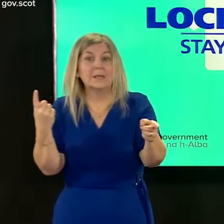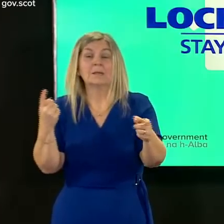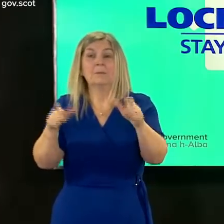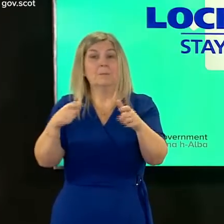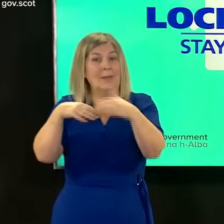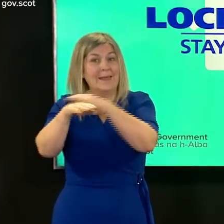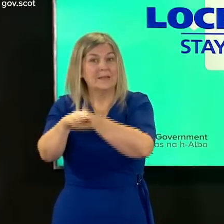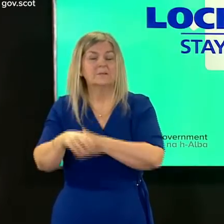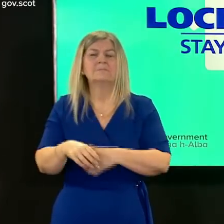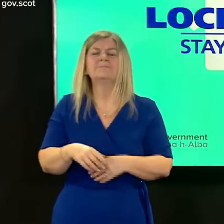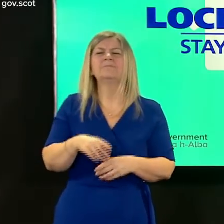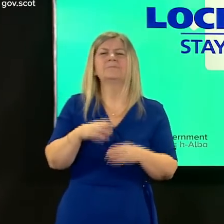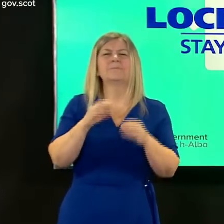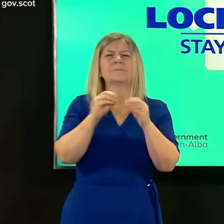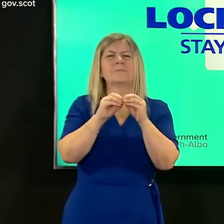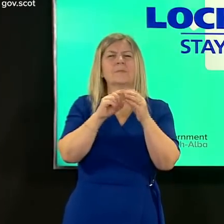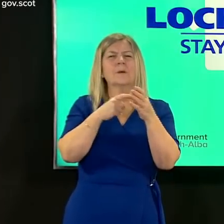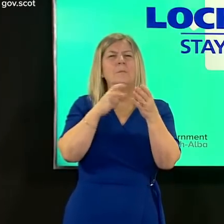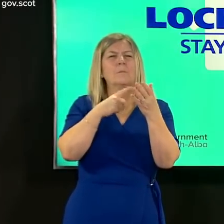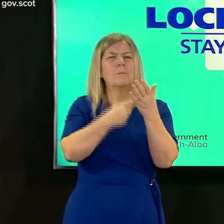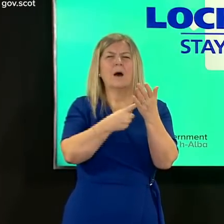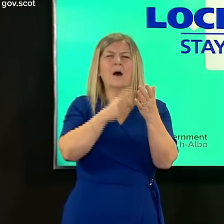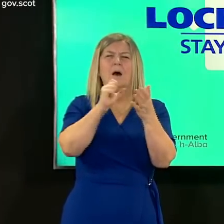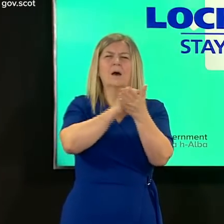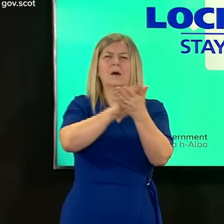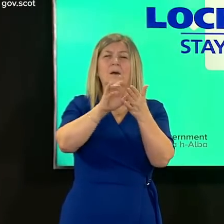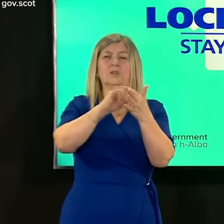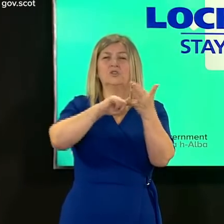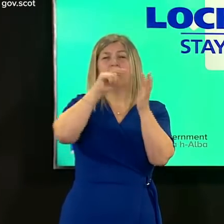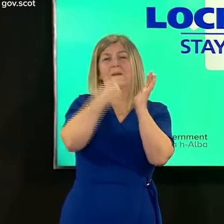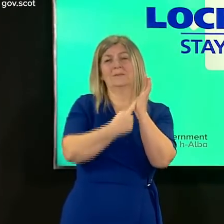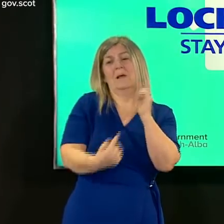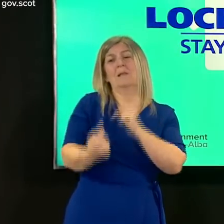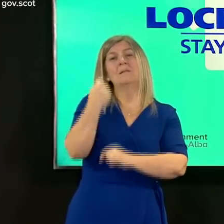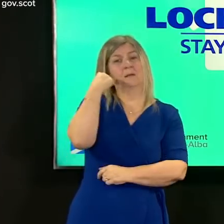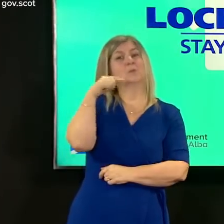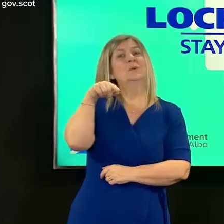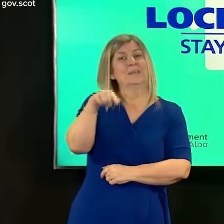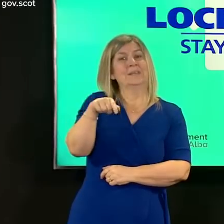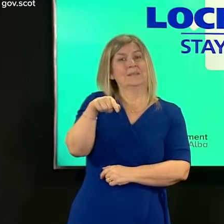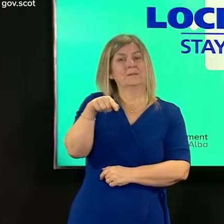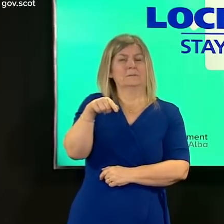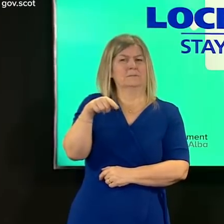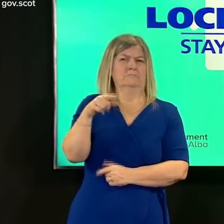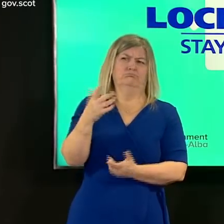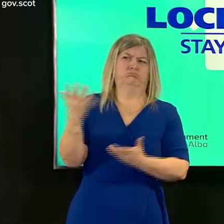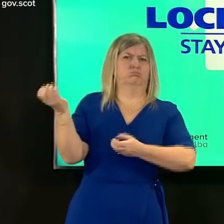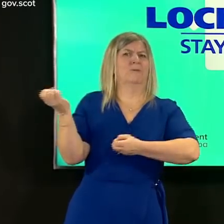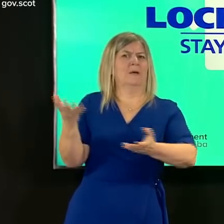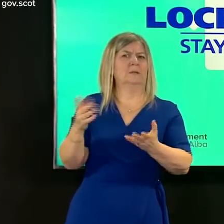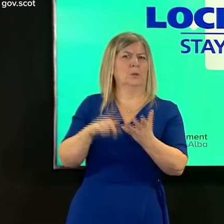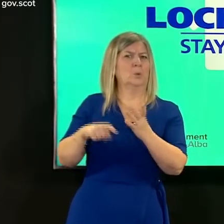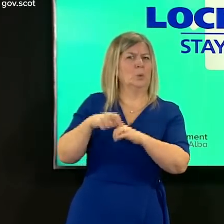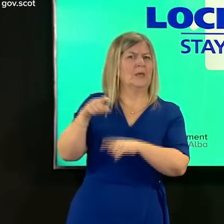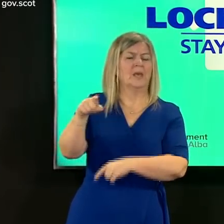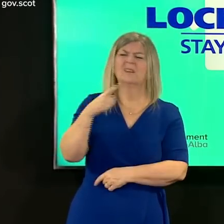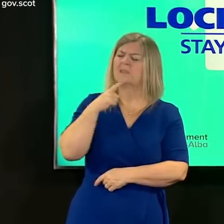major provider across the uk moved its position from saying that it needed all visitors to have